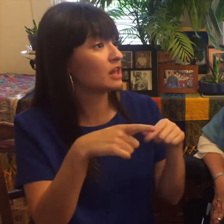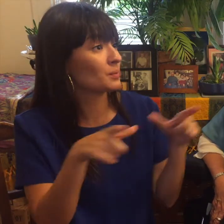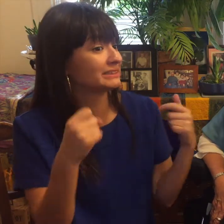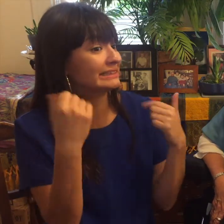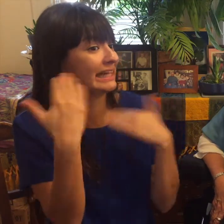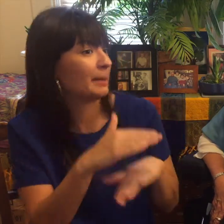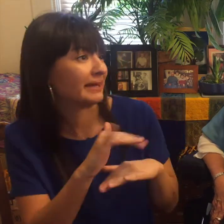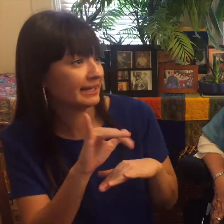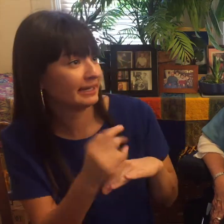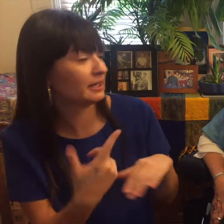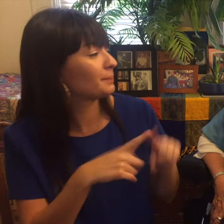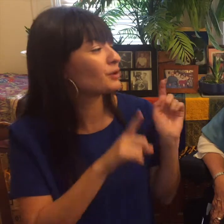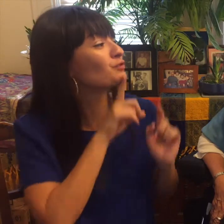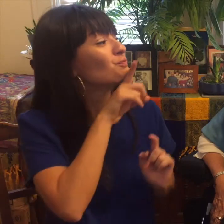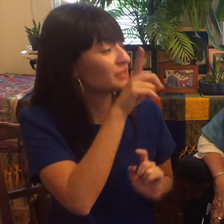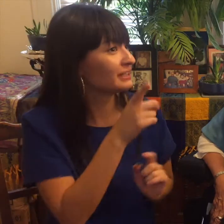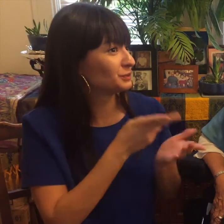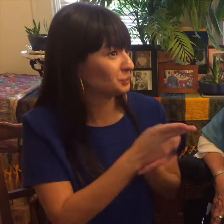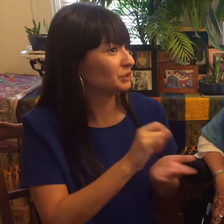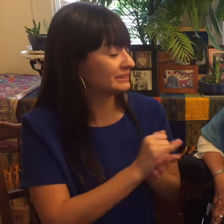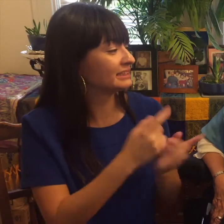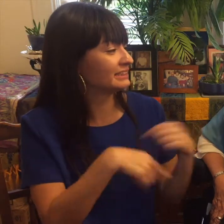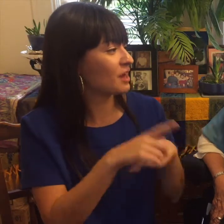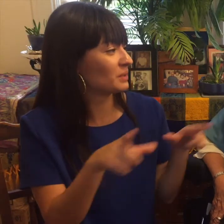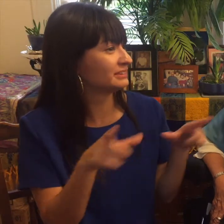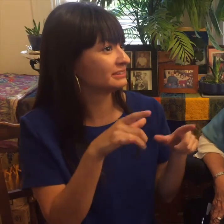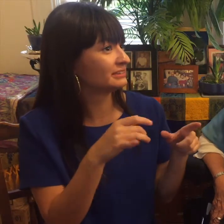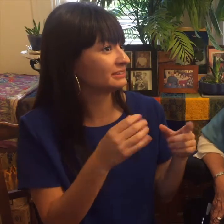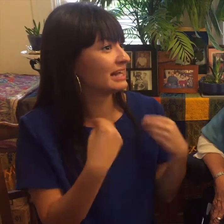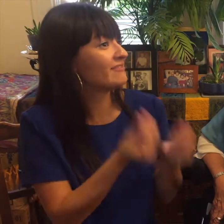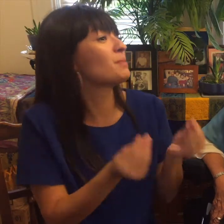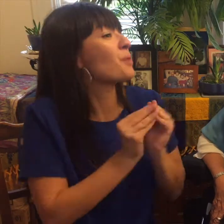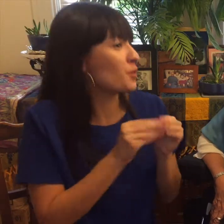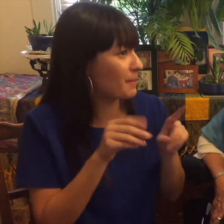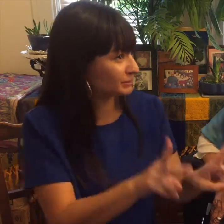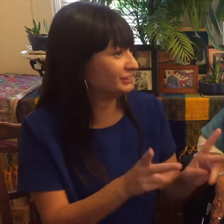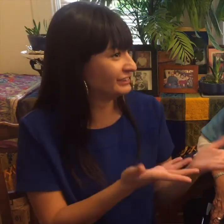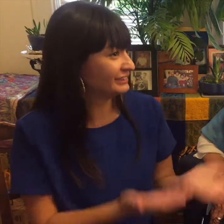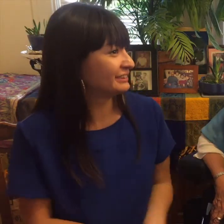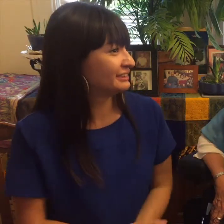misunderstanding that's sign language more is limiting but really it gives more